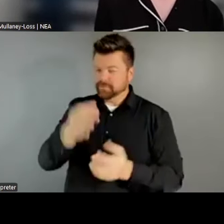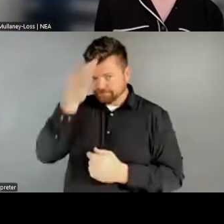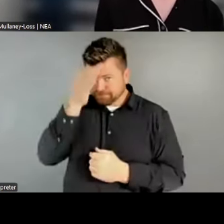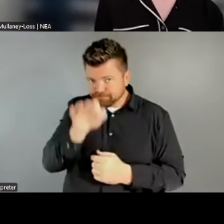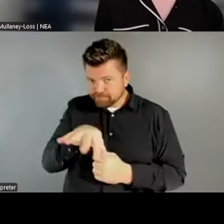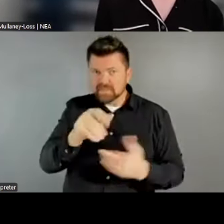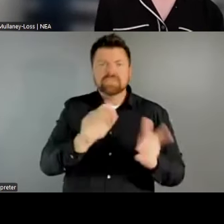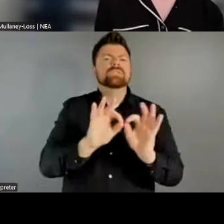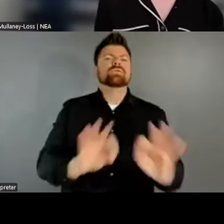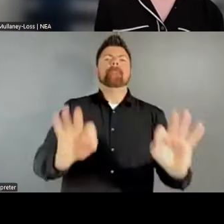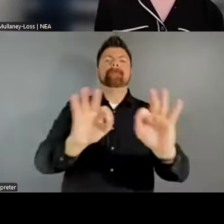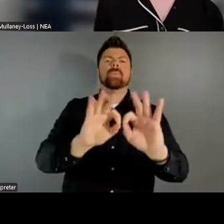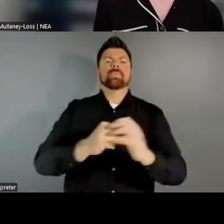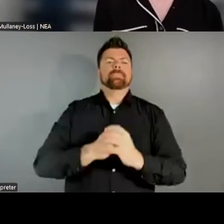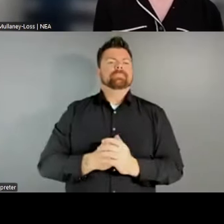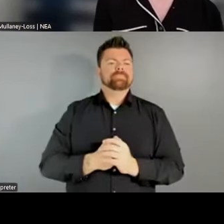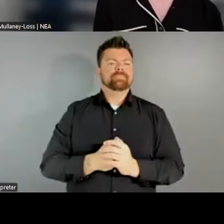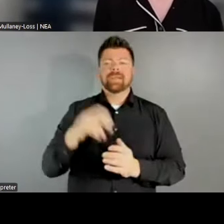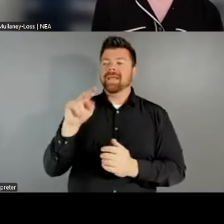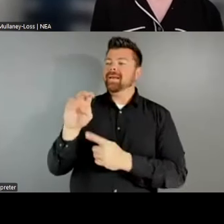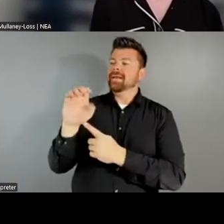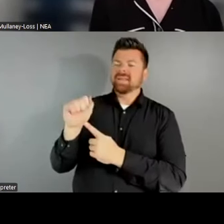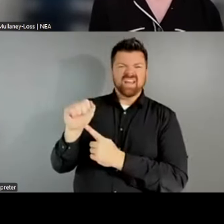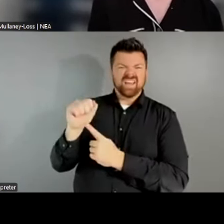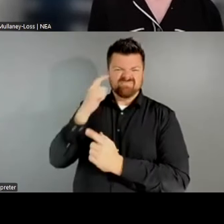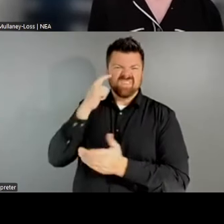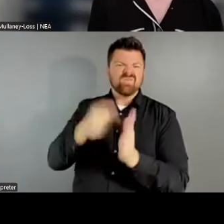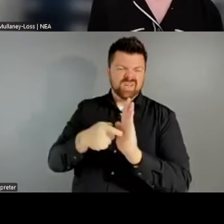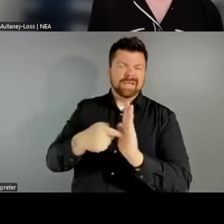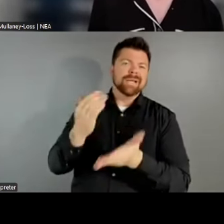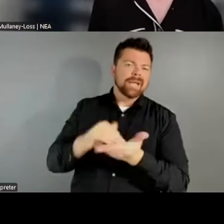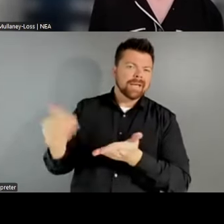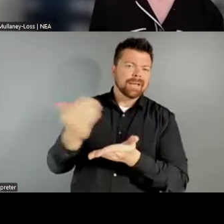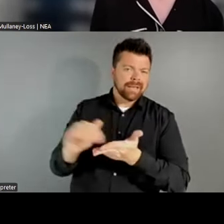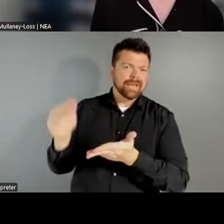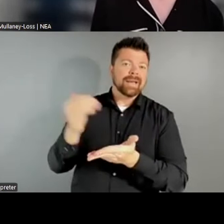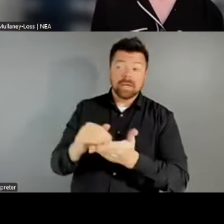important and the NEA has acknowledged this many, many times in this conversation and along this